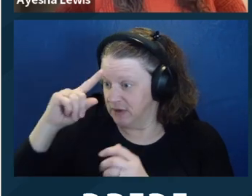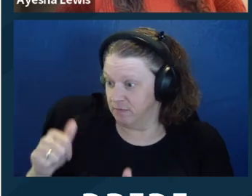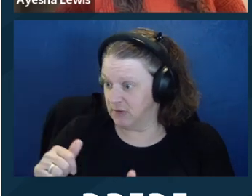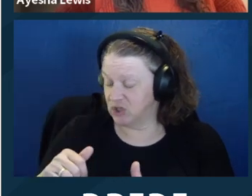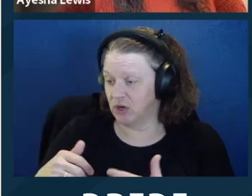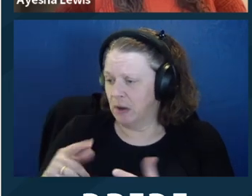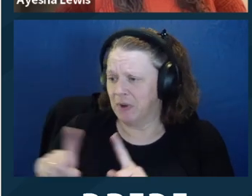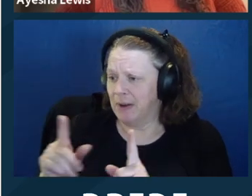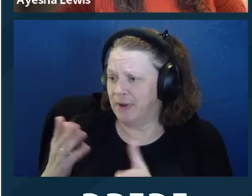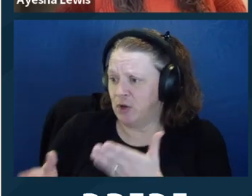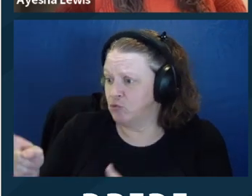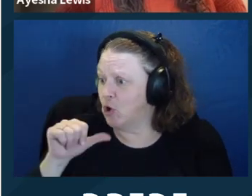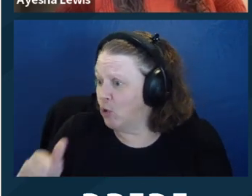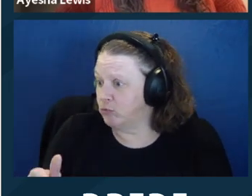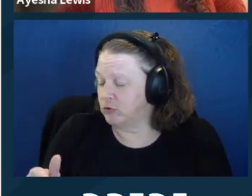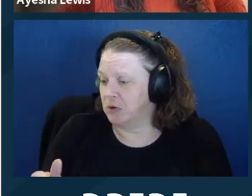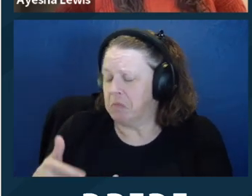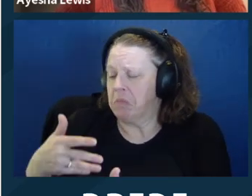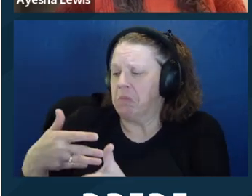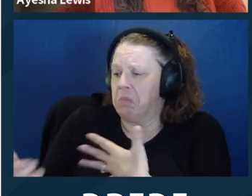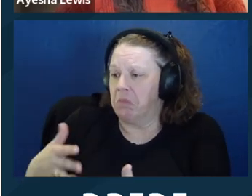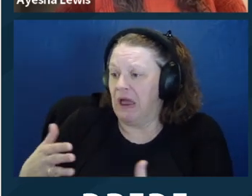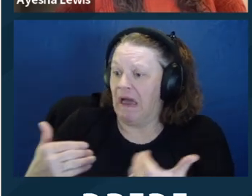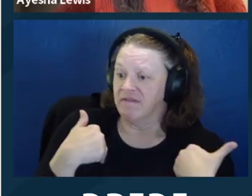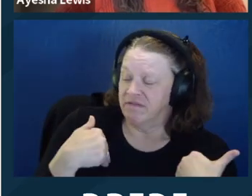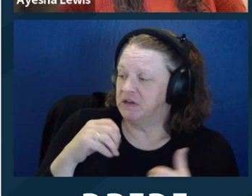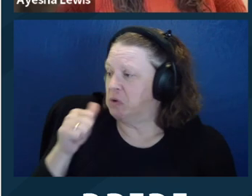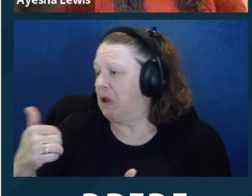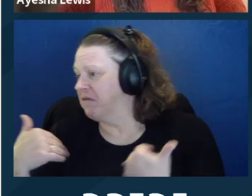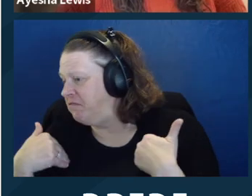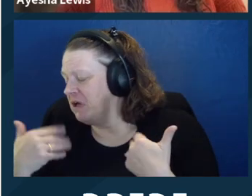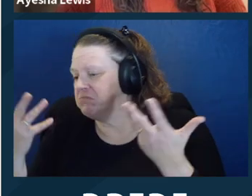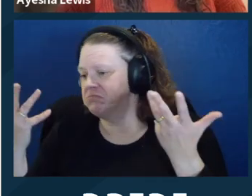say ‑‑ the doctor has said that you have dementia. Maybe you don't have dementia. You